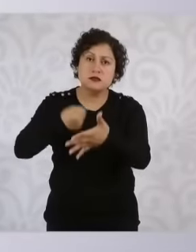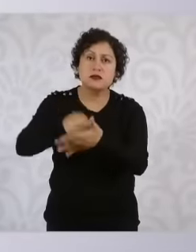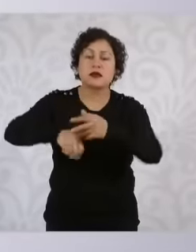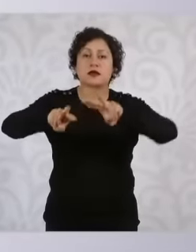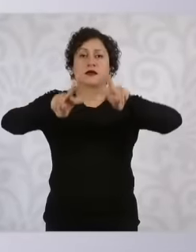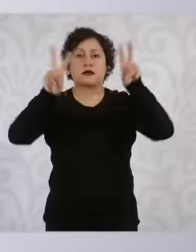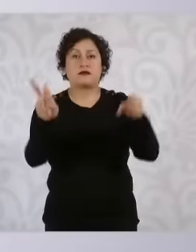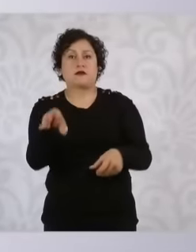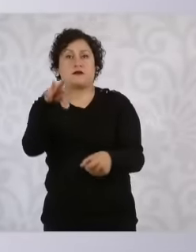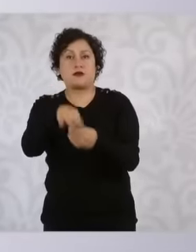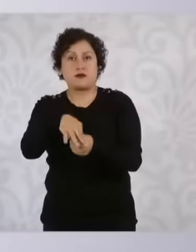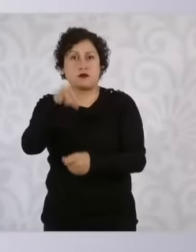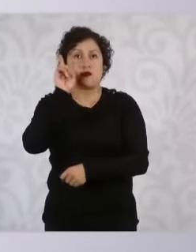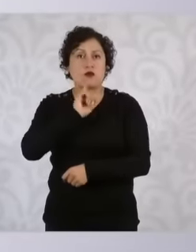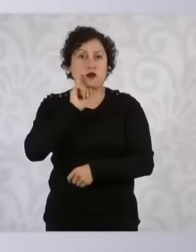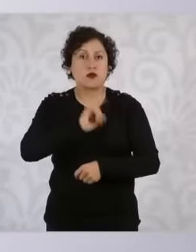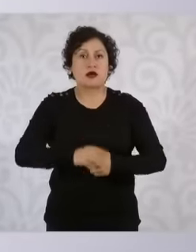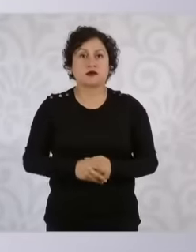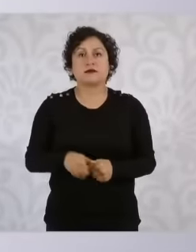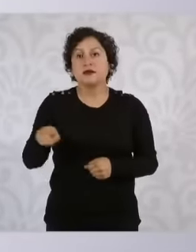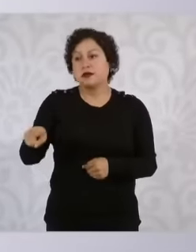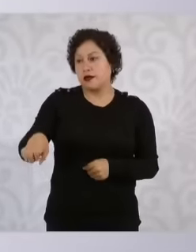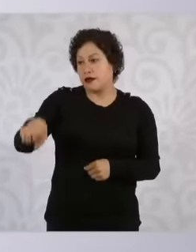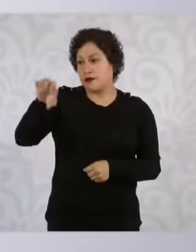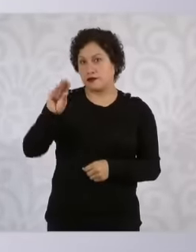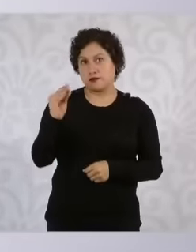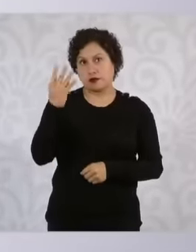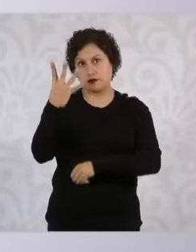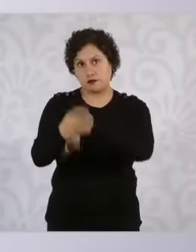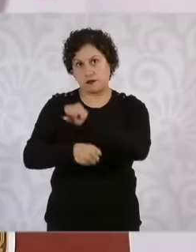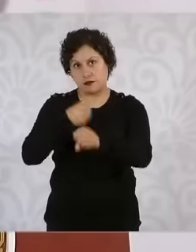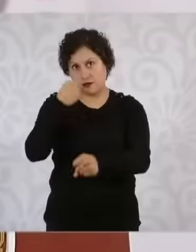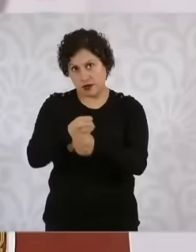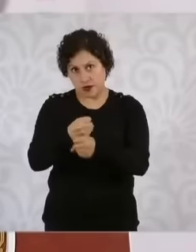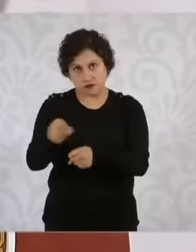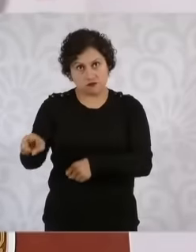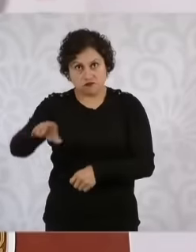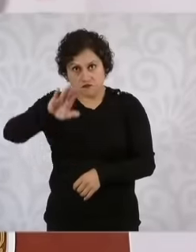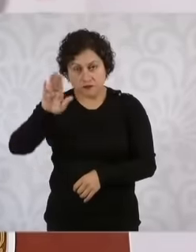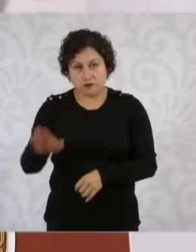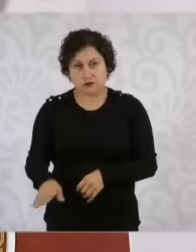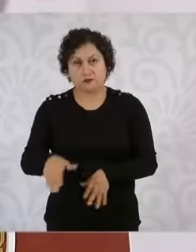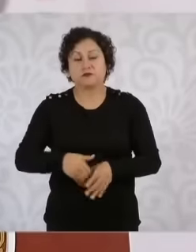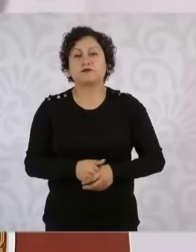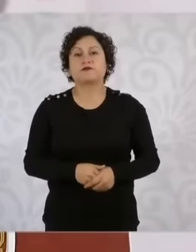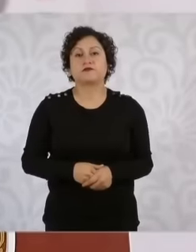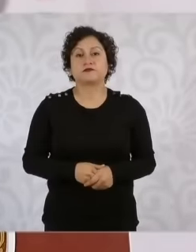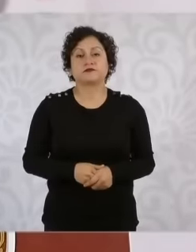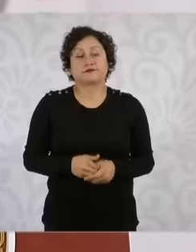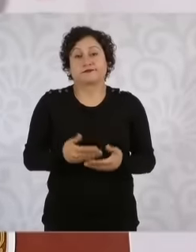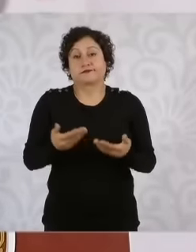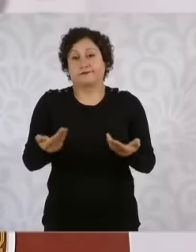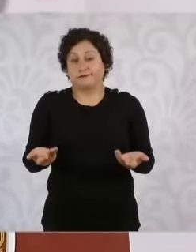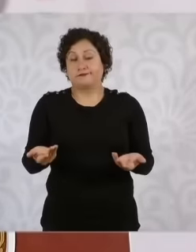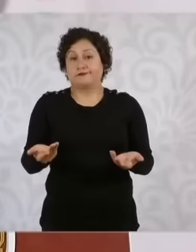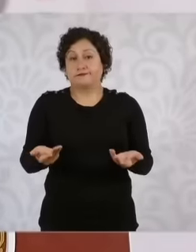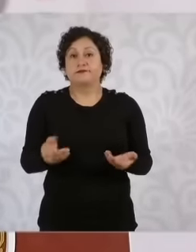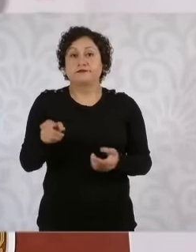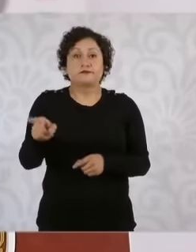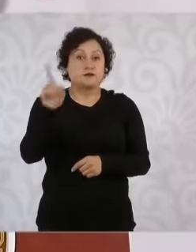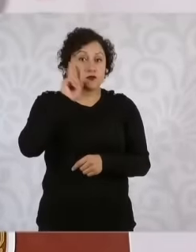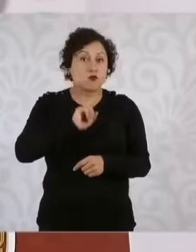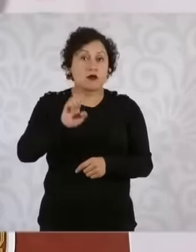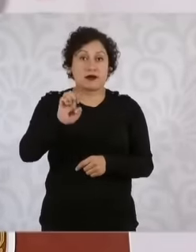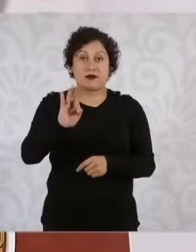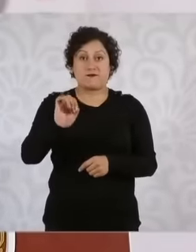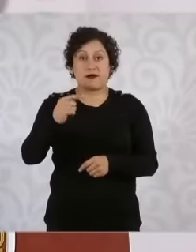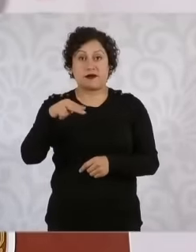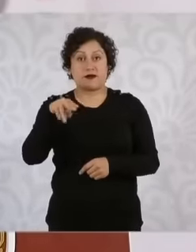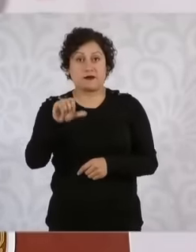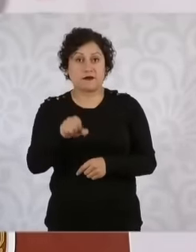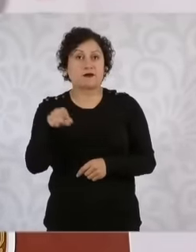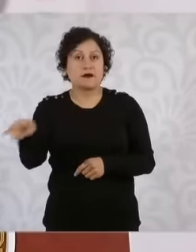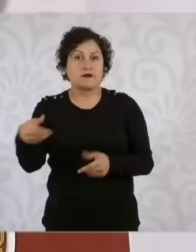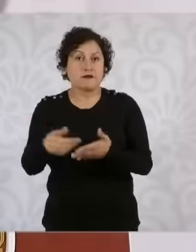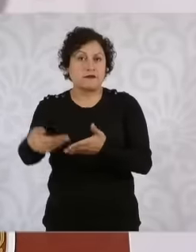she dies at the age of 94 and Then she participated so that women could